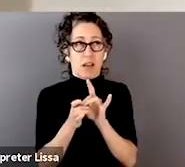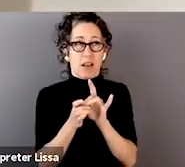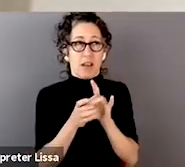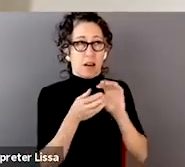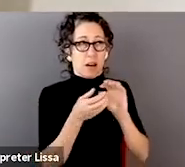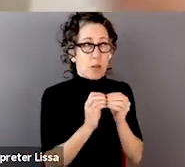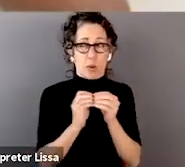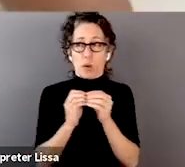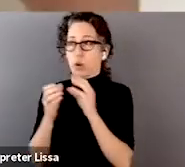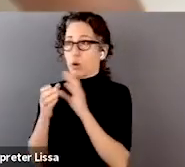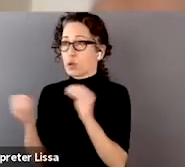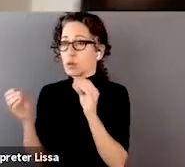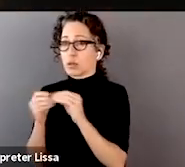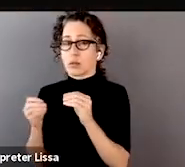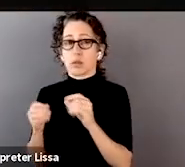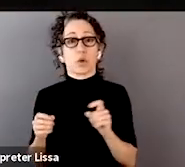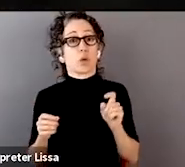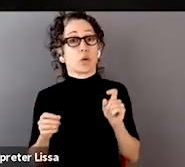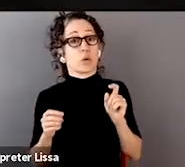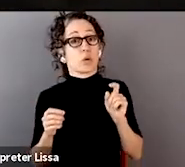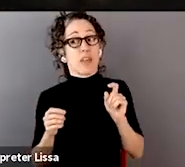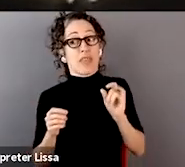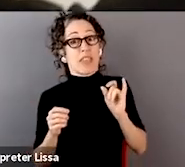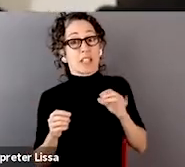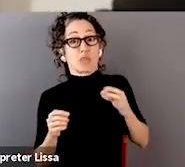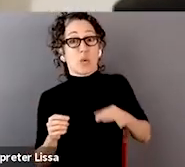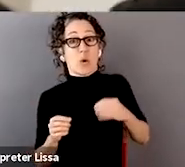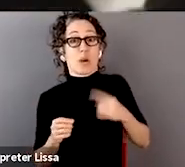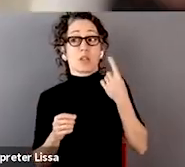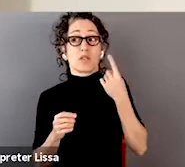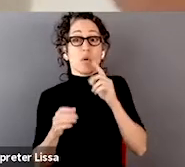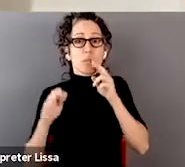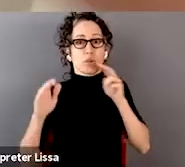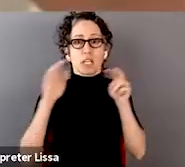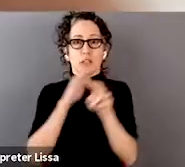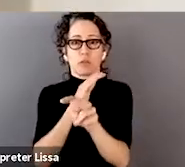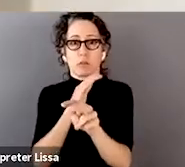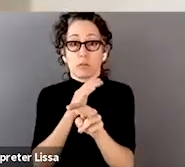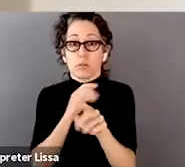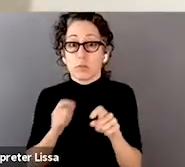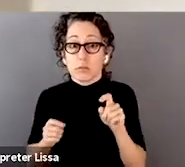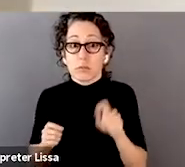of whether you'll need a surgery later on, ultimately, than the KLG score itself.